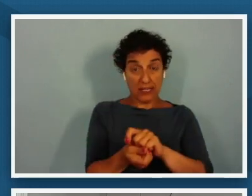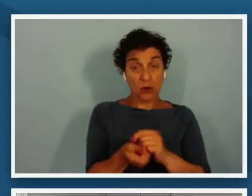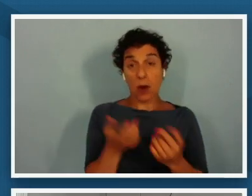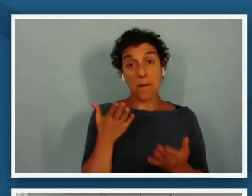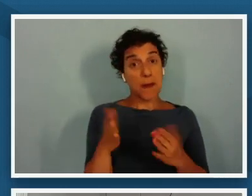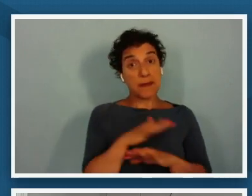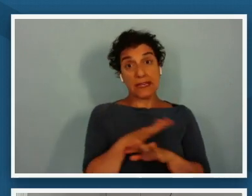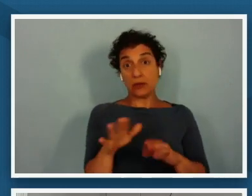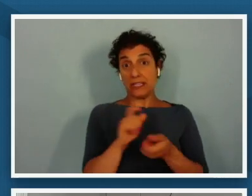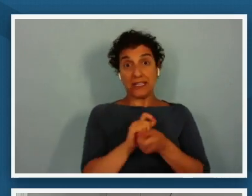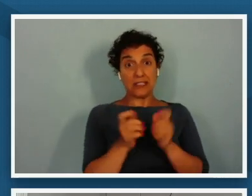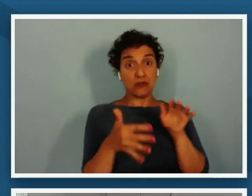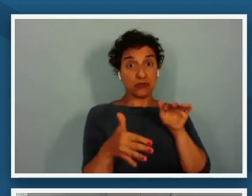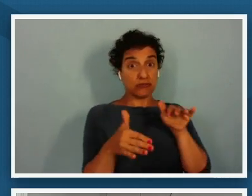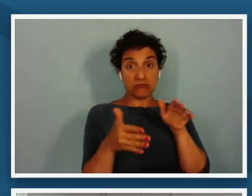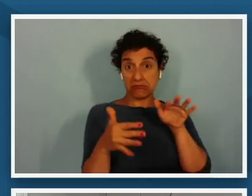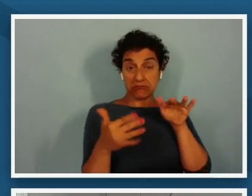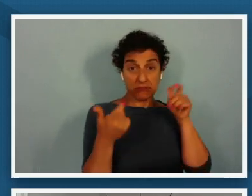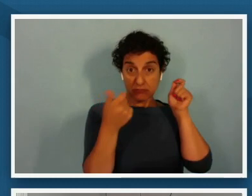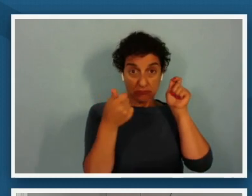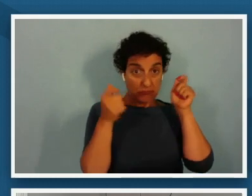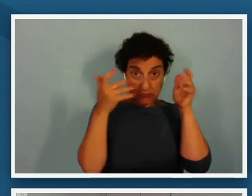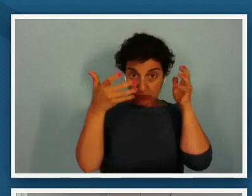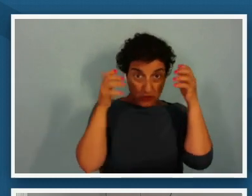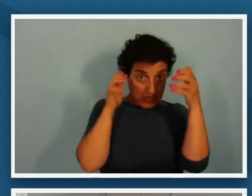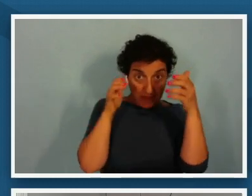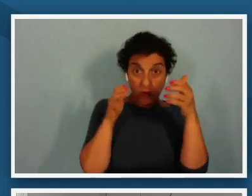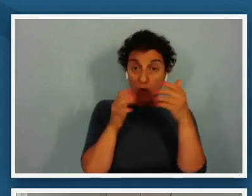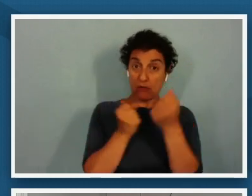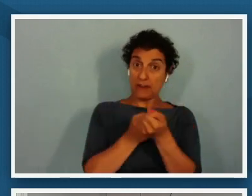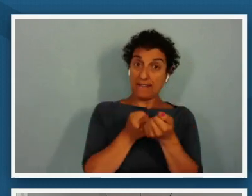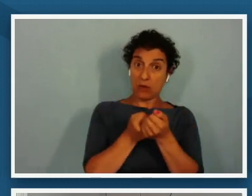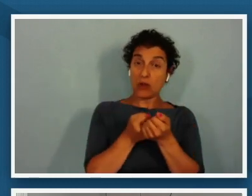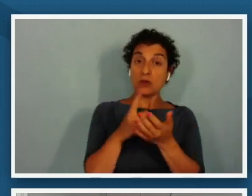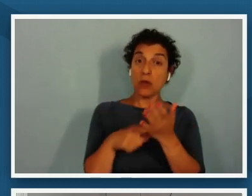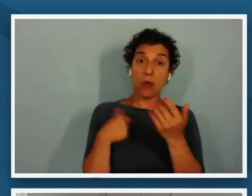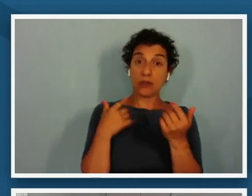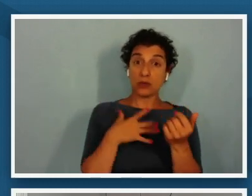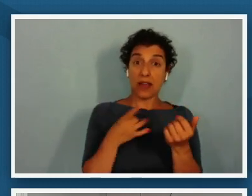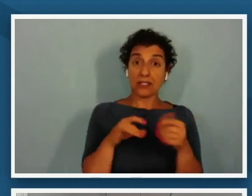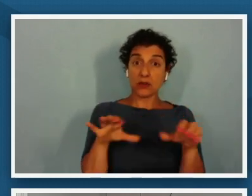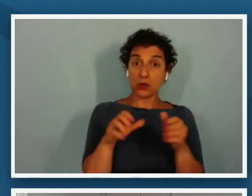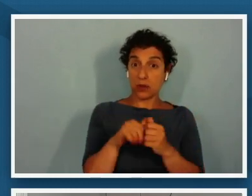were instead reinforced what would you like to do with that